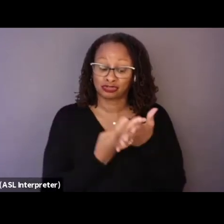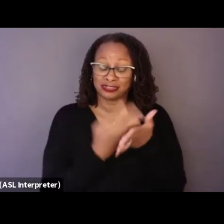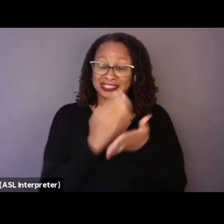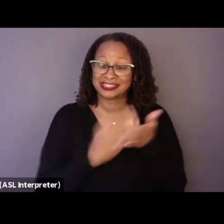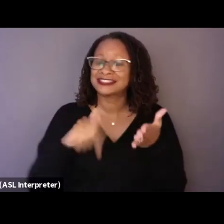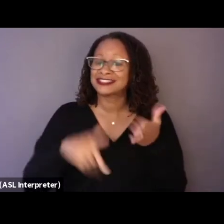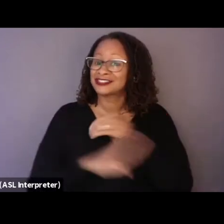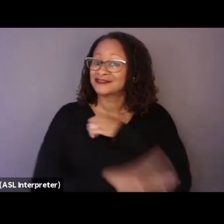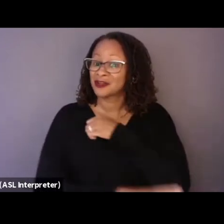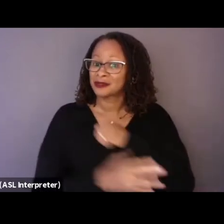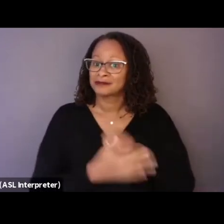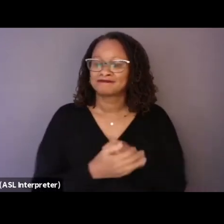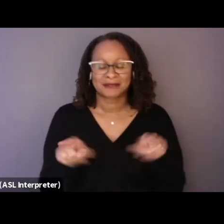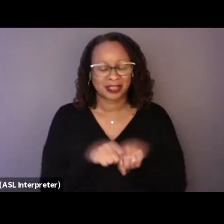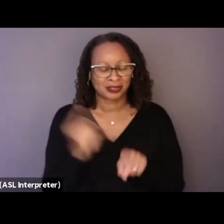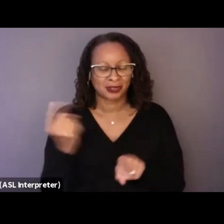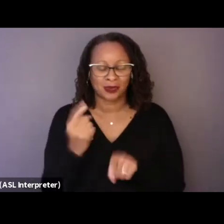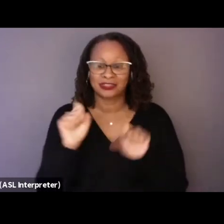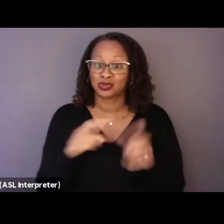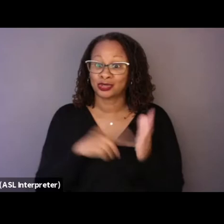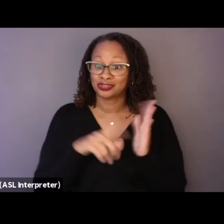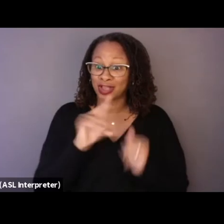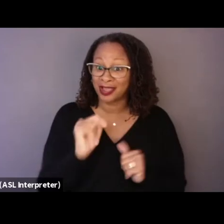And as always, you can check us out online